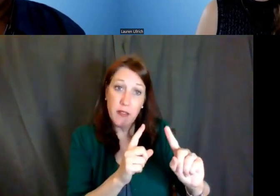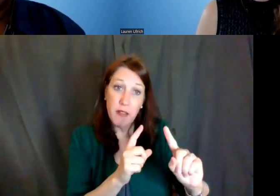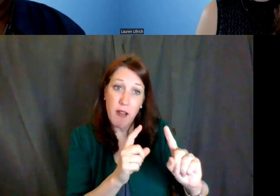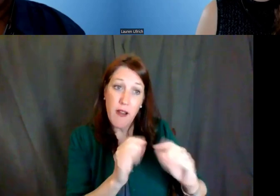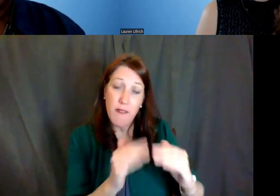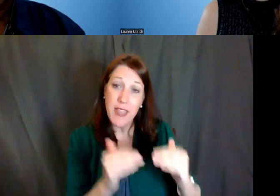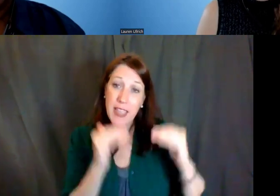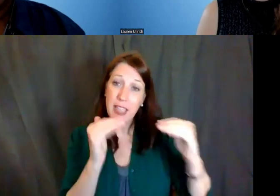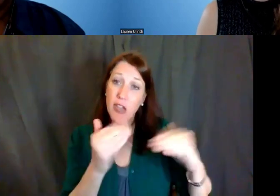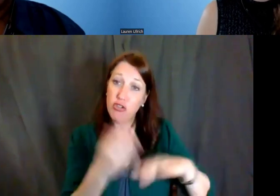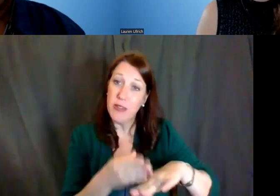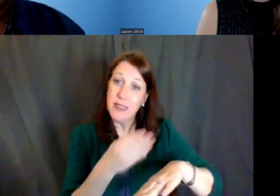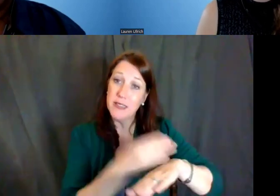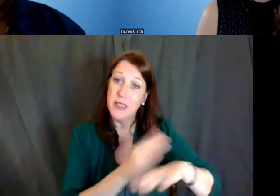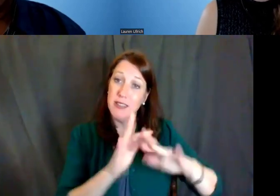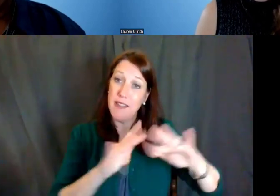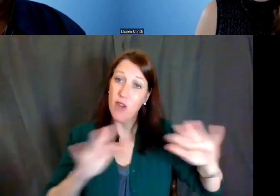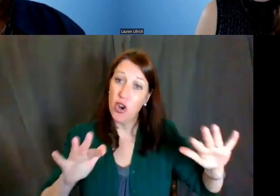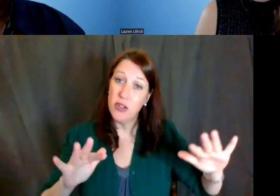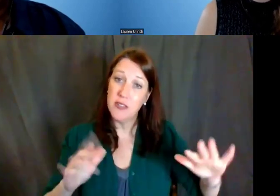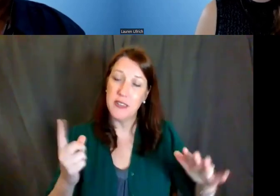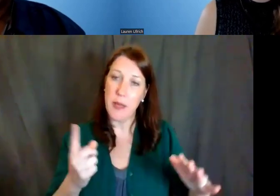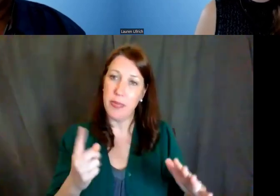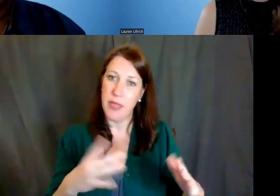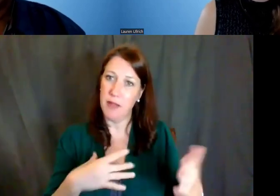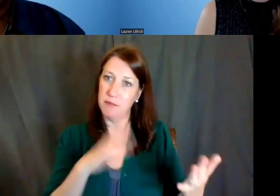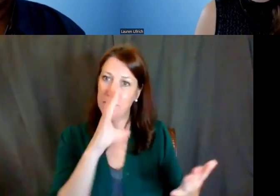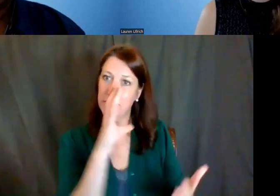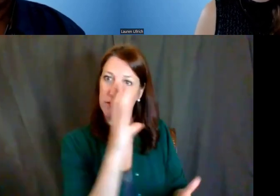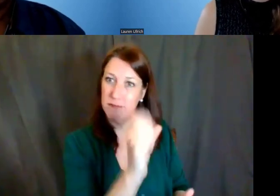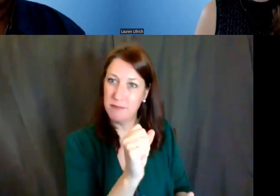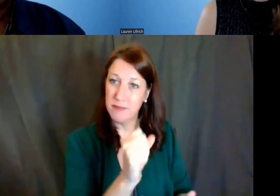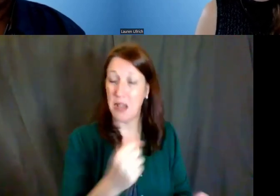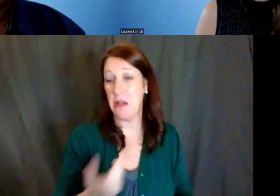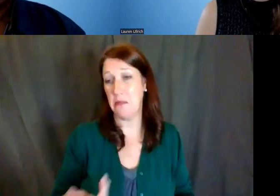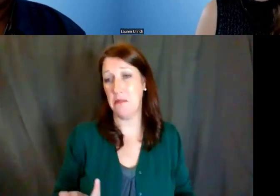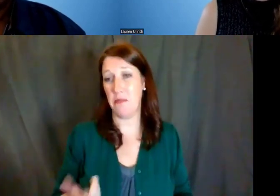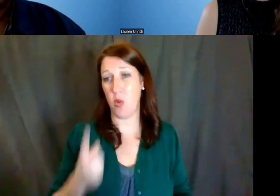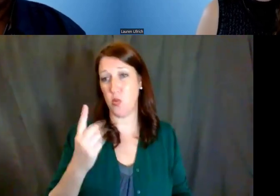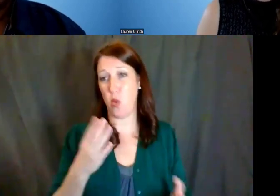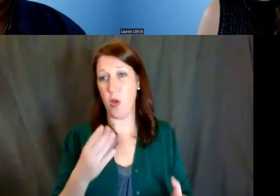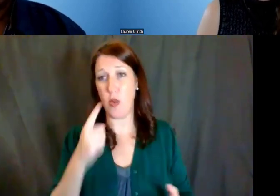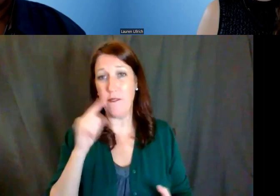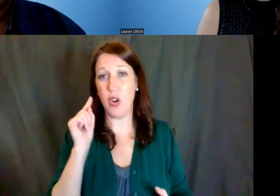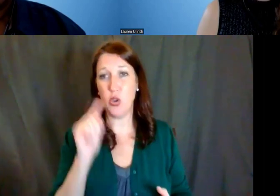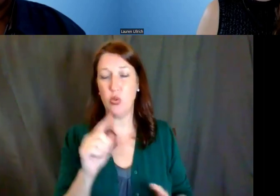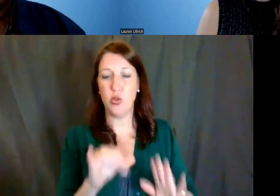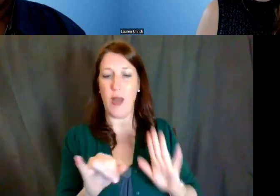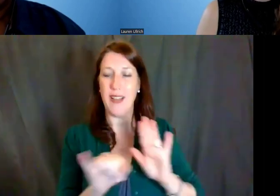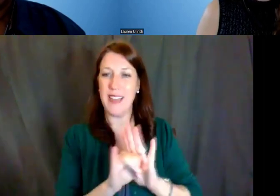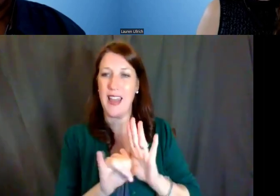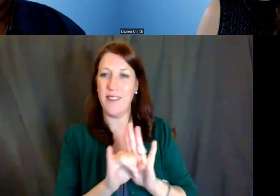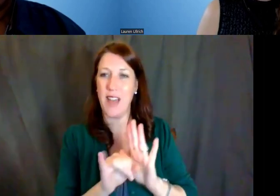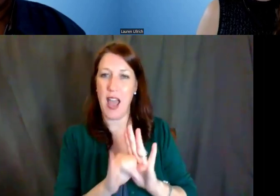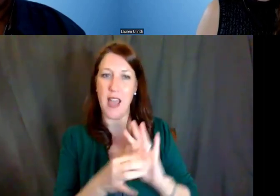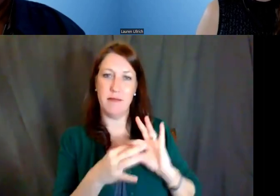if that's something that appeals to you, that's one way for you to sort of identify to the IC